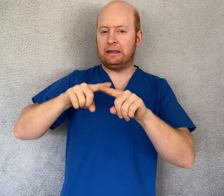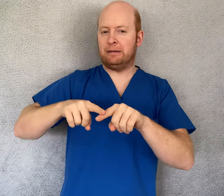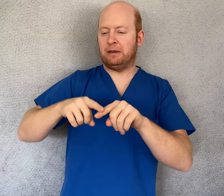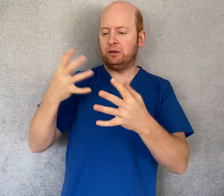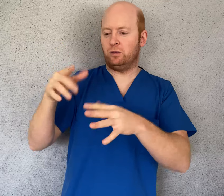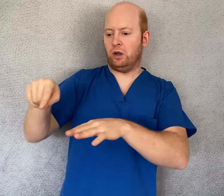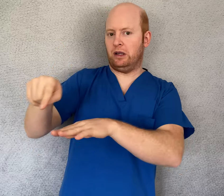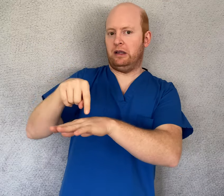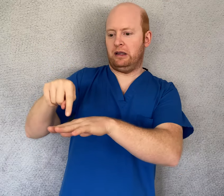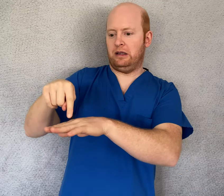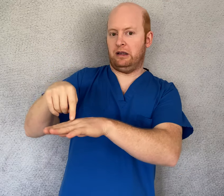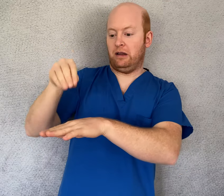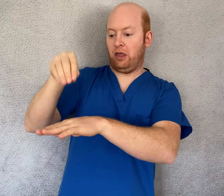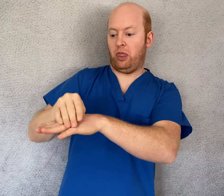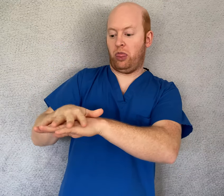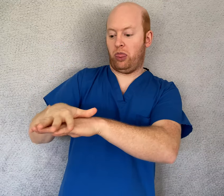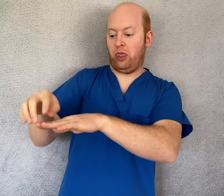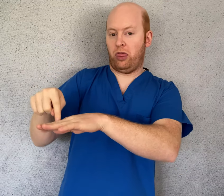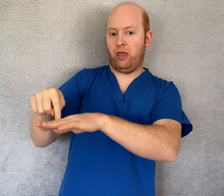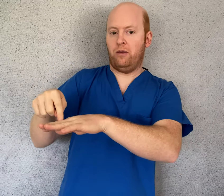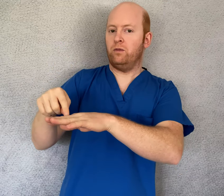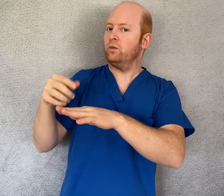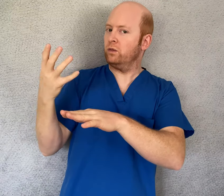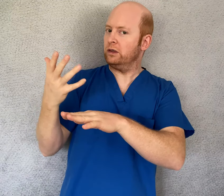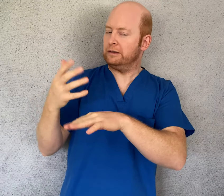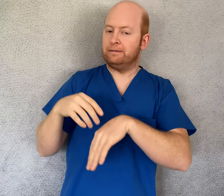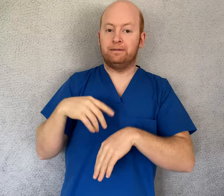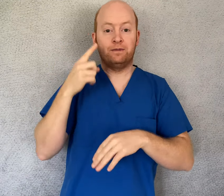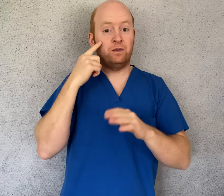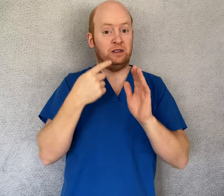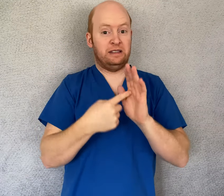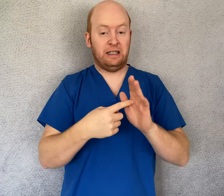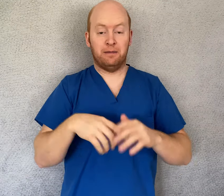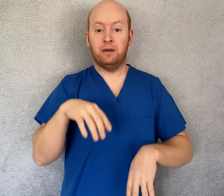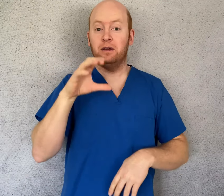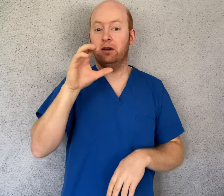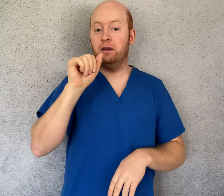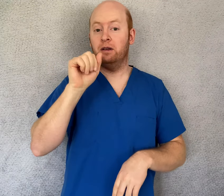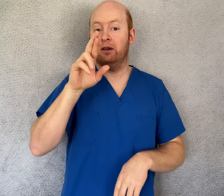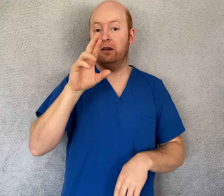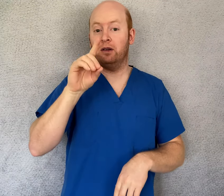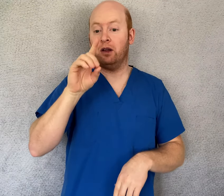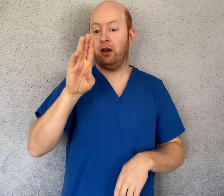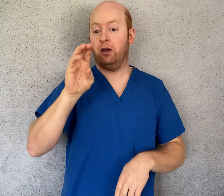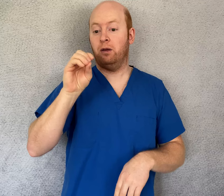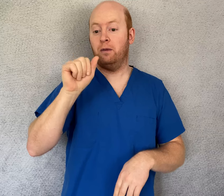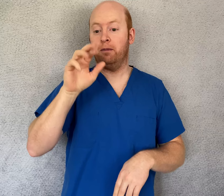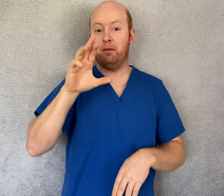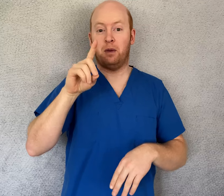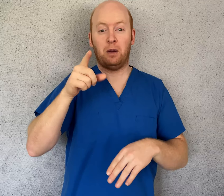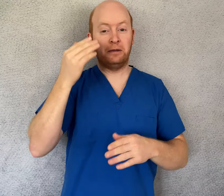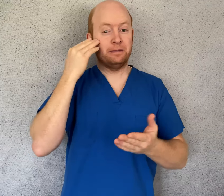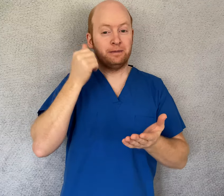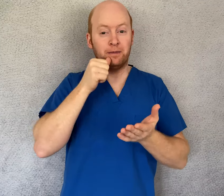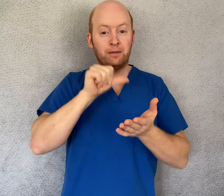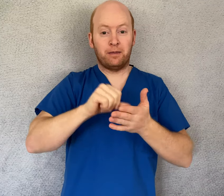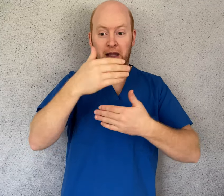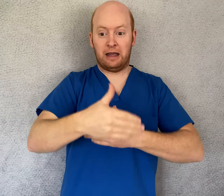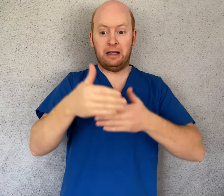It actually depends on the surface that is contaminated. For instance, on cardboard, like mailed packages,